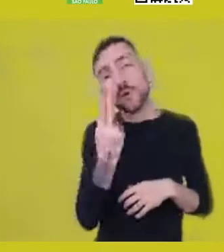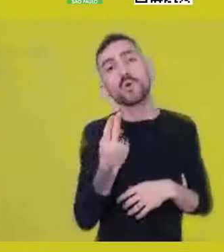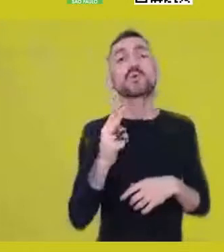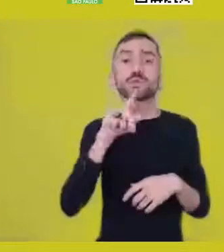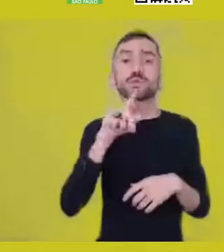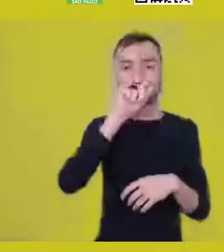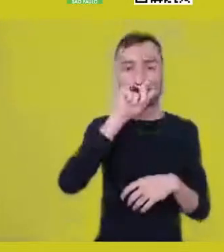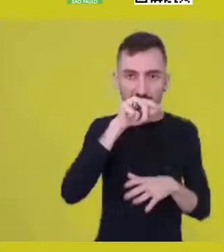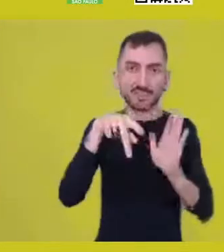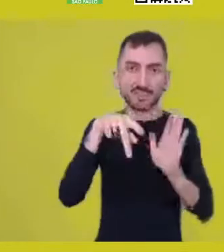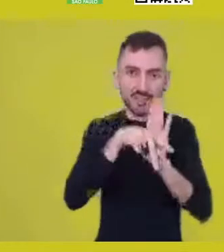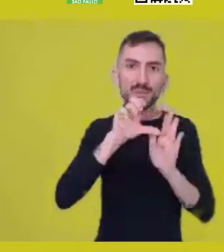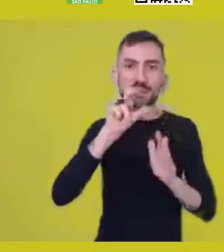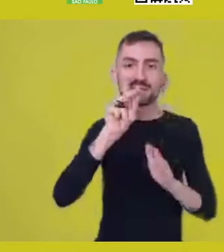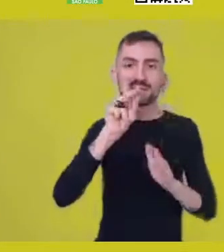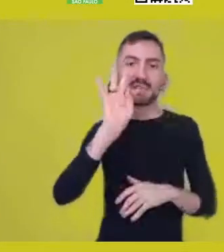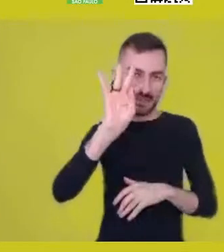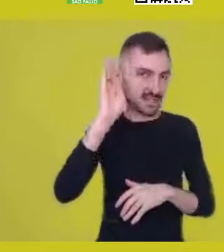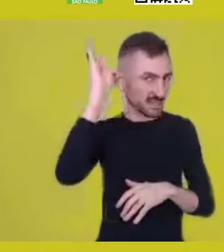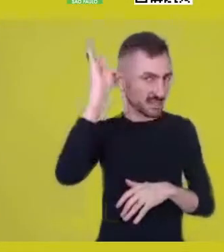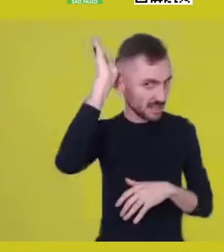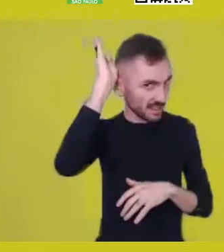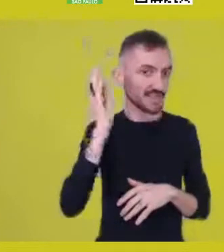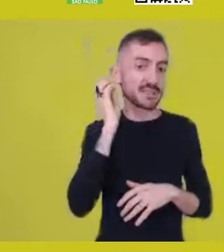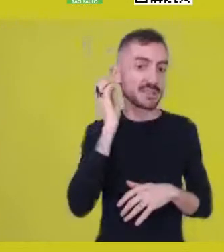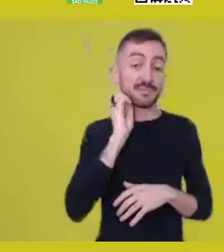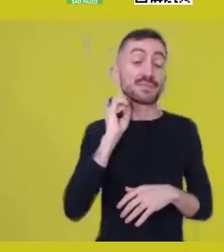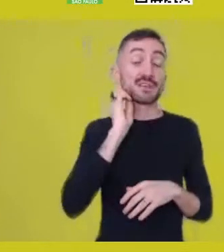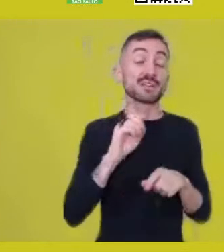and links for signing up are always open on Tuesdays